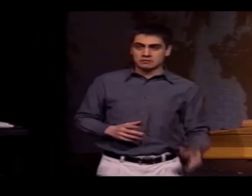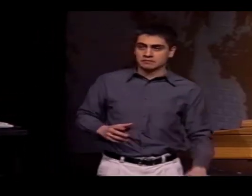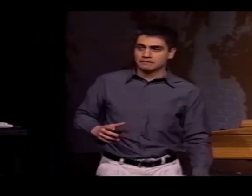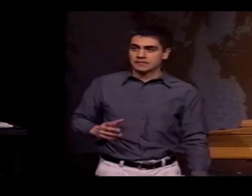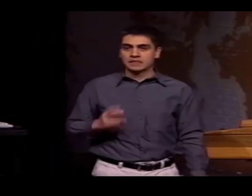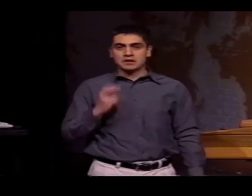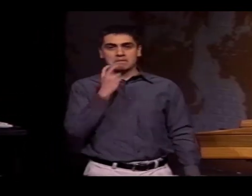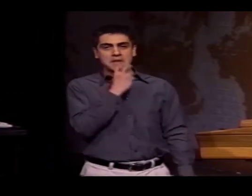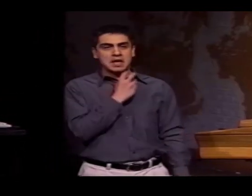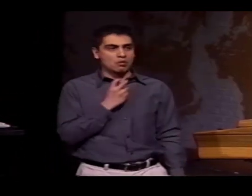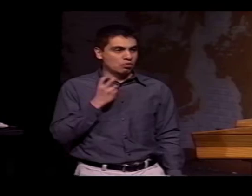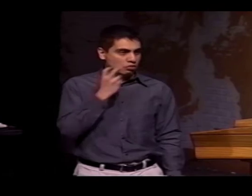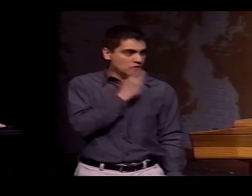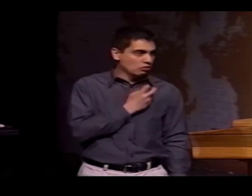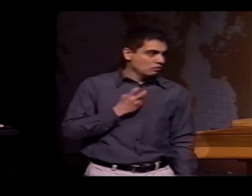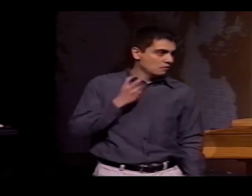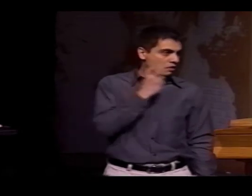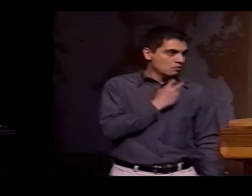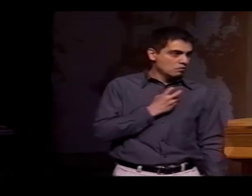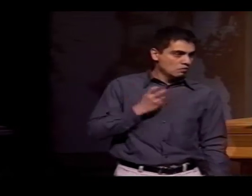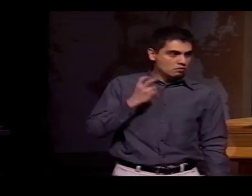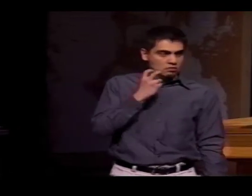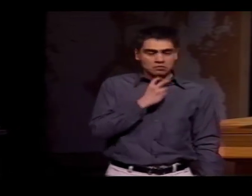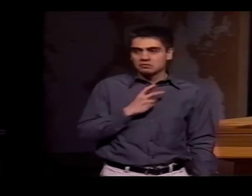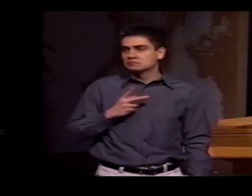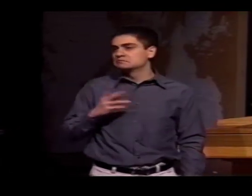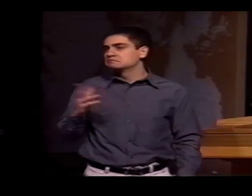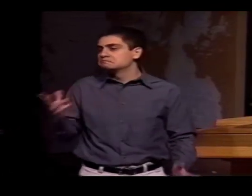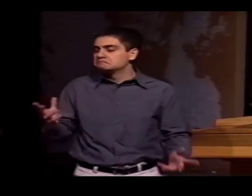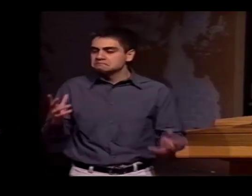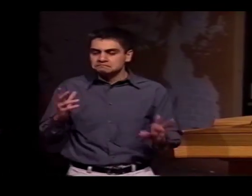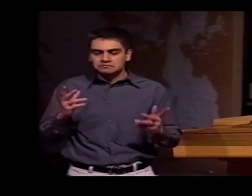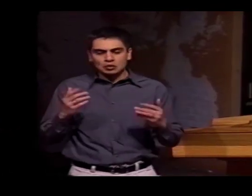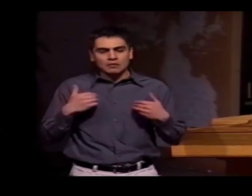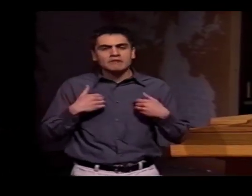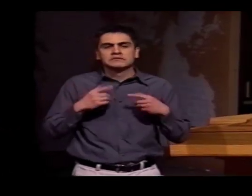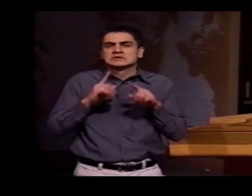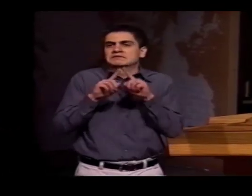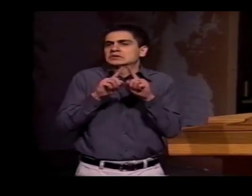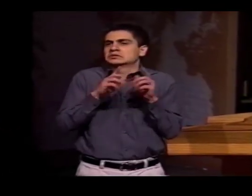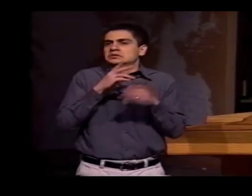THERE'S ANOTHER EXAMPLE OF MOUTHING WITHIN THE SIGN LANGUAGE.